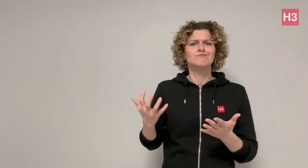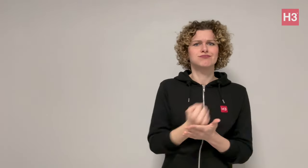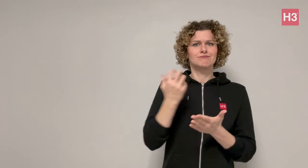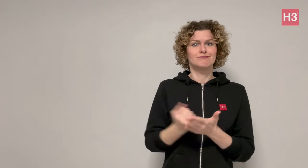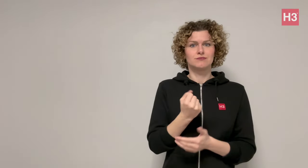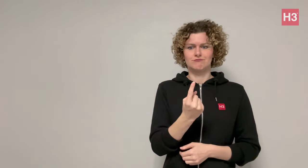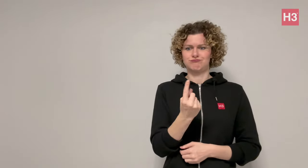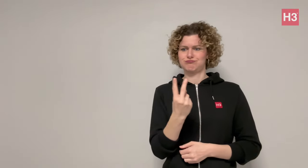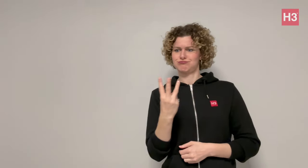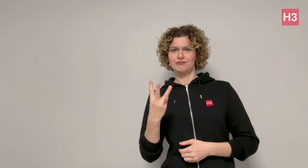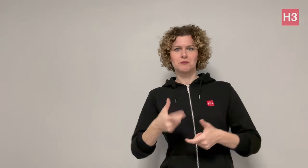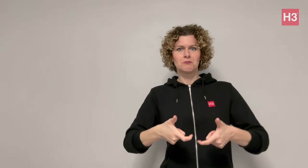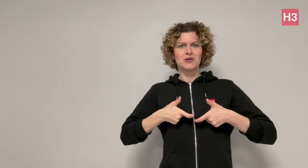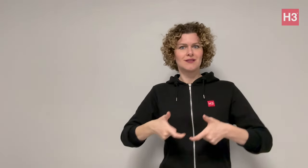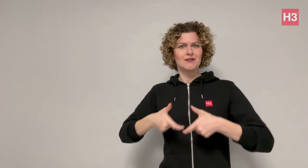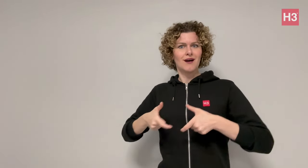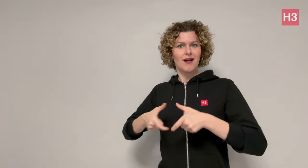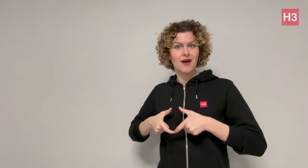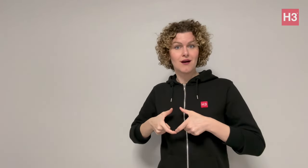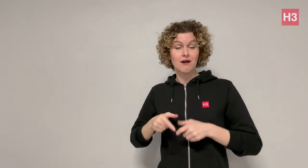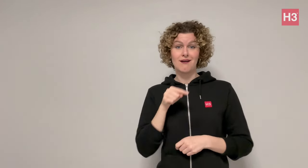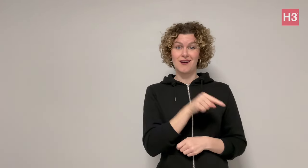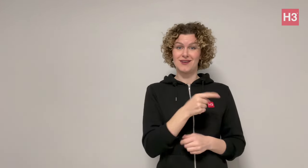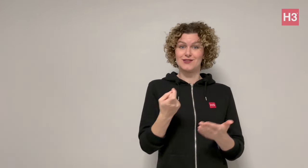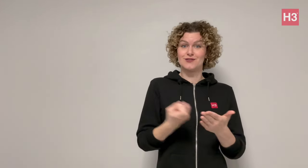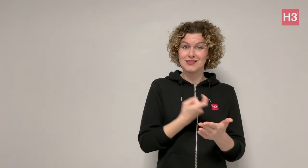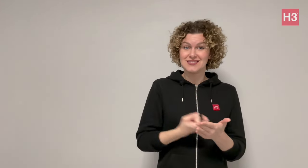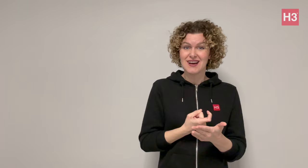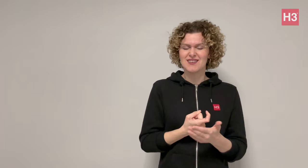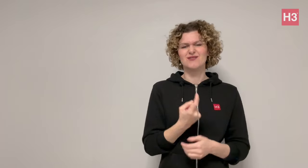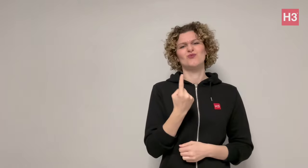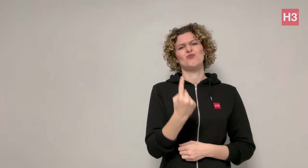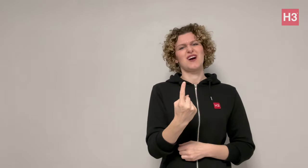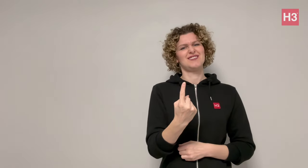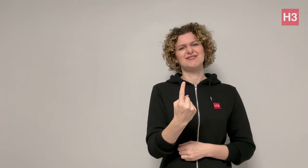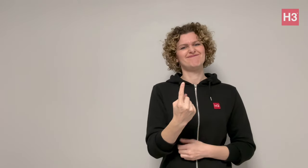to win several medals while ice hockey athletes can only win one